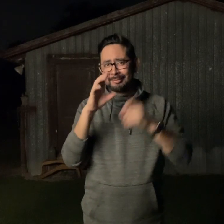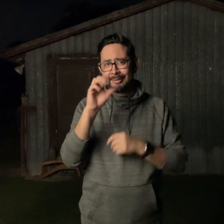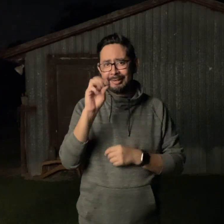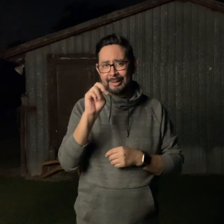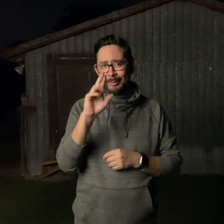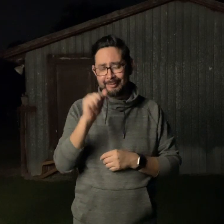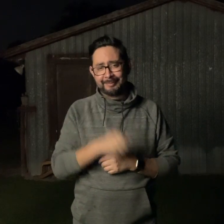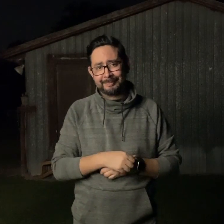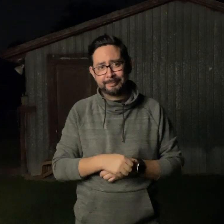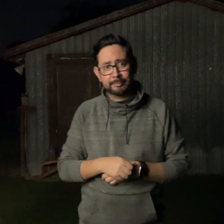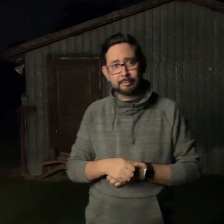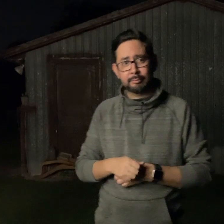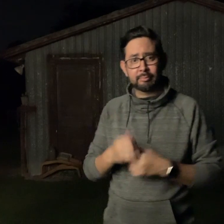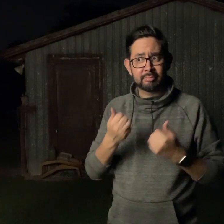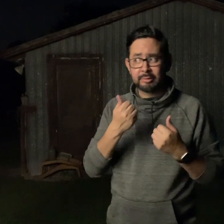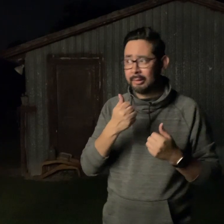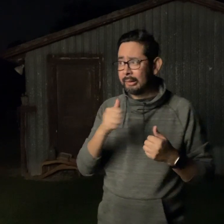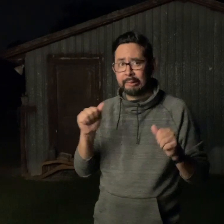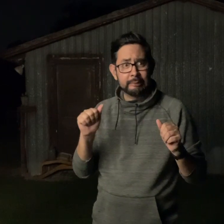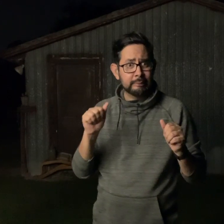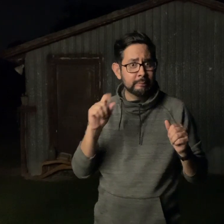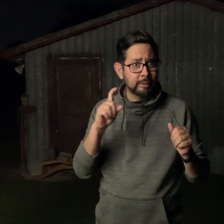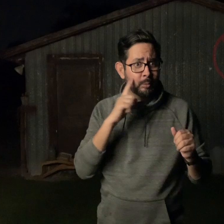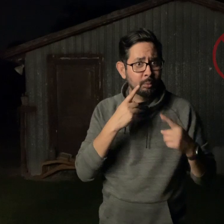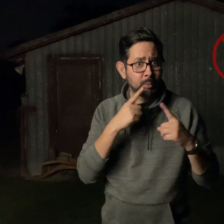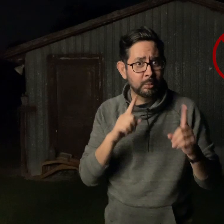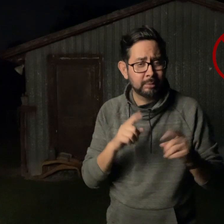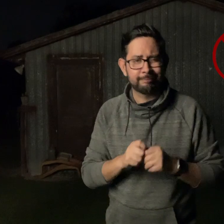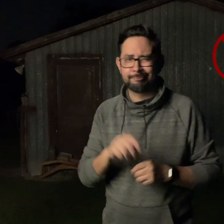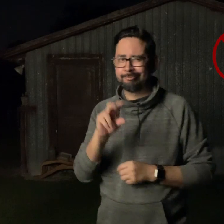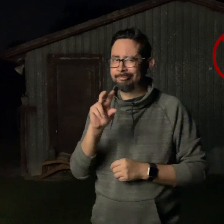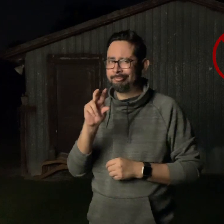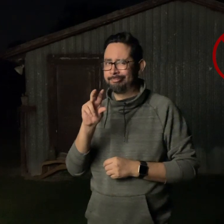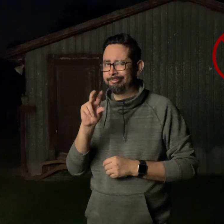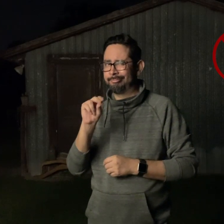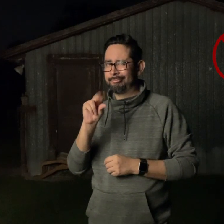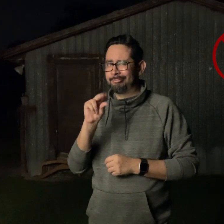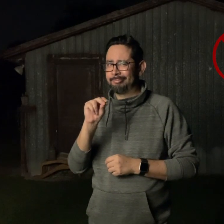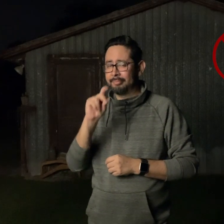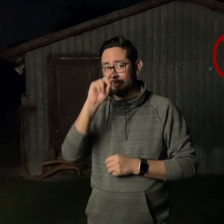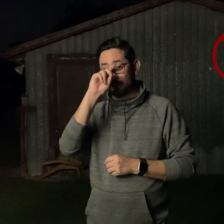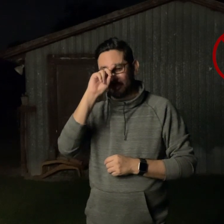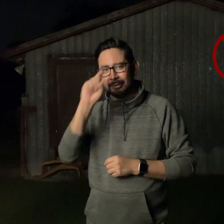Naturally, you're going to need a camera of some sort. Can you use any camera? No.